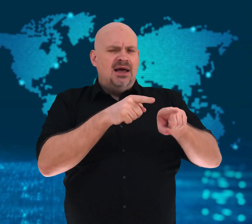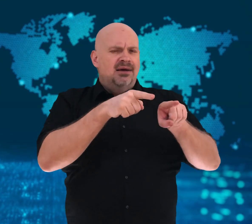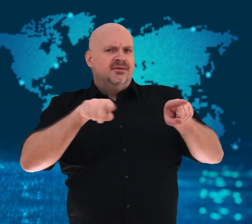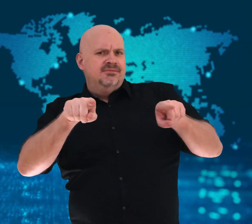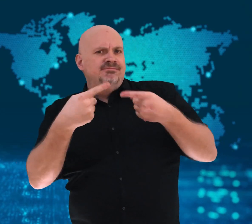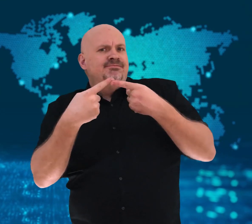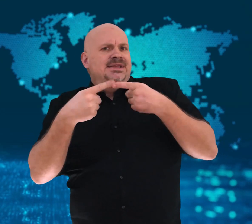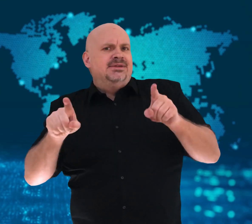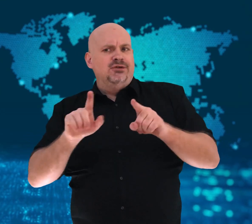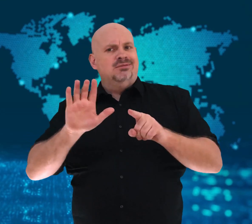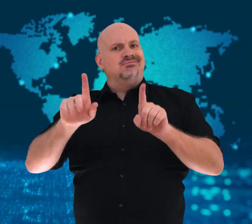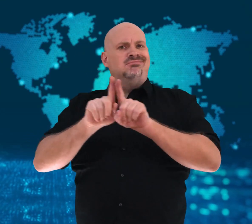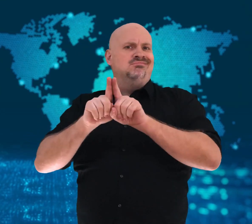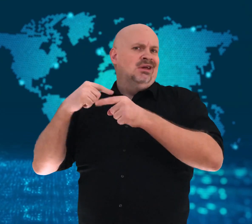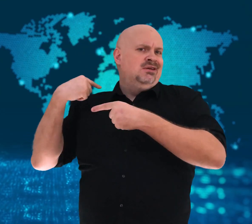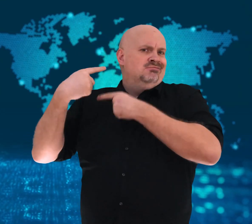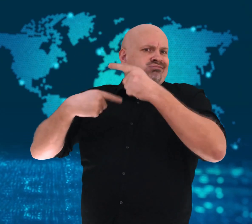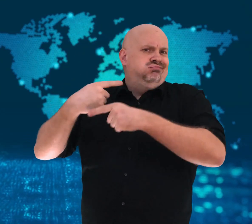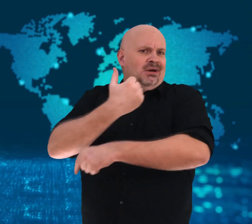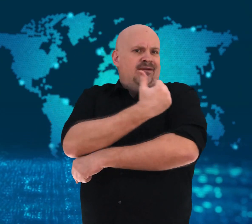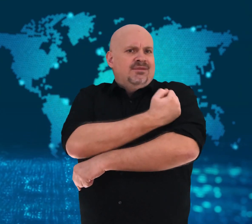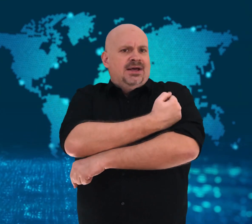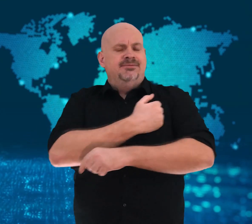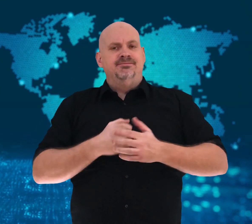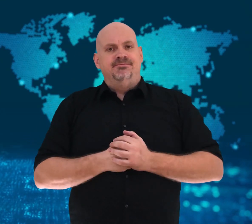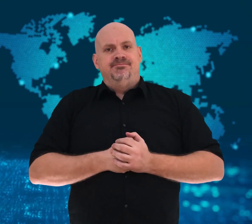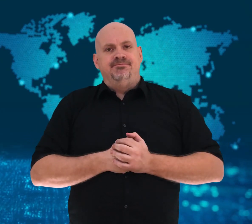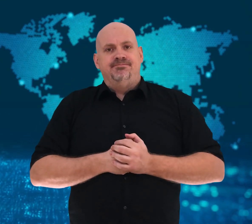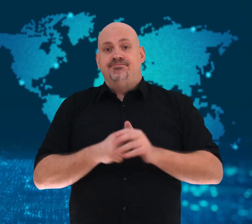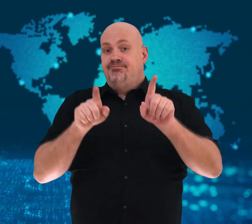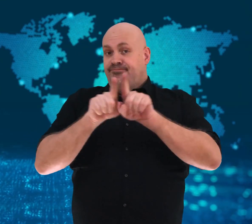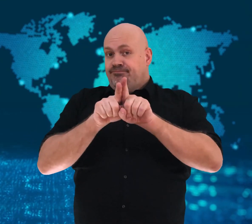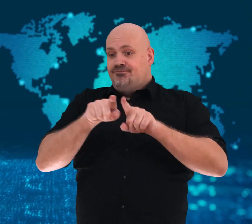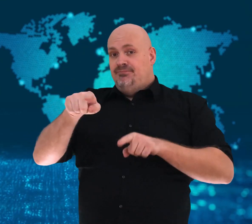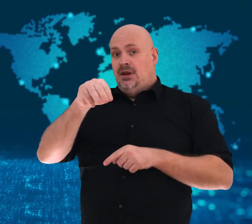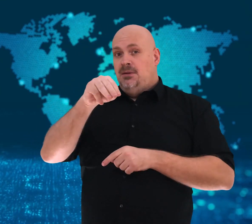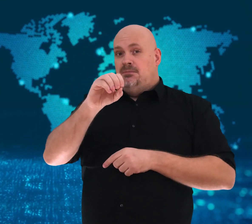Moderna also announced a new vaccine that